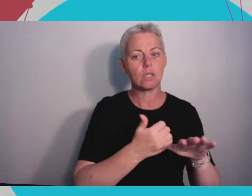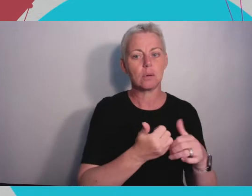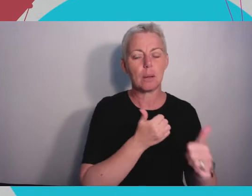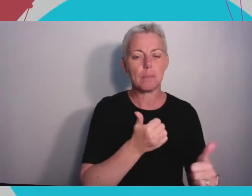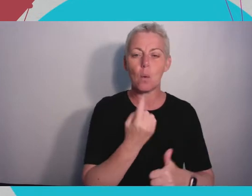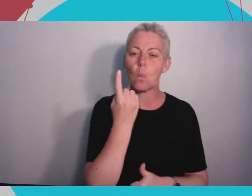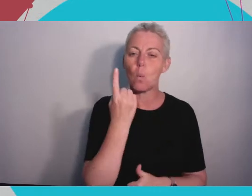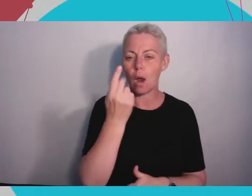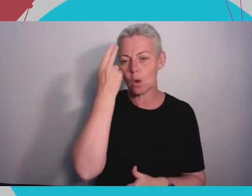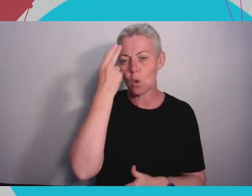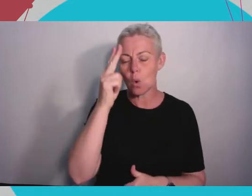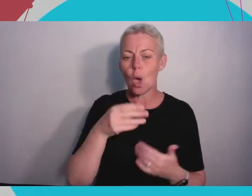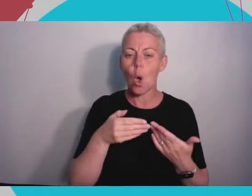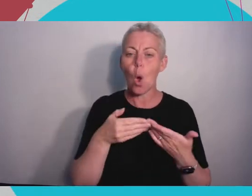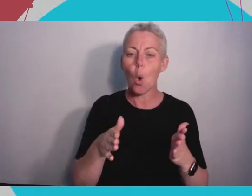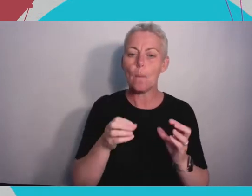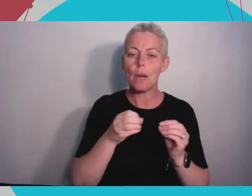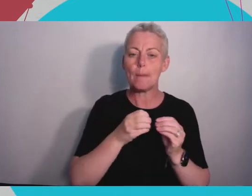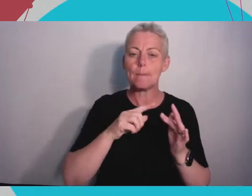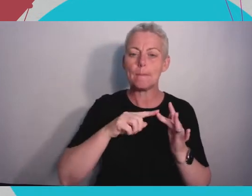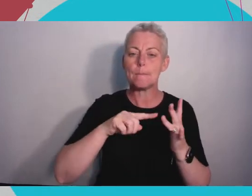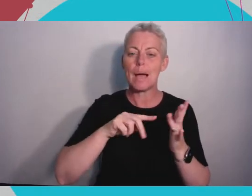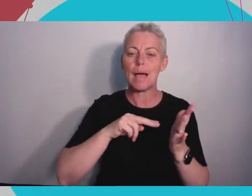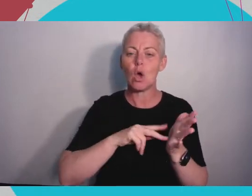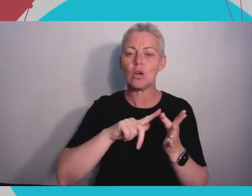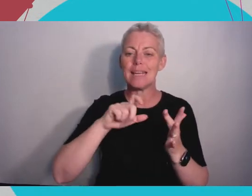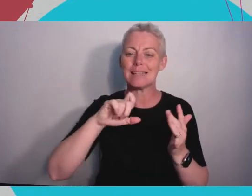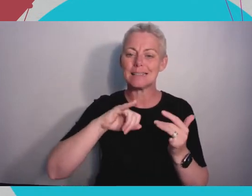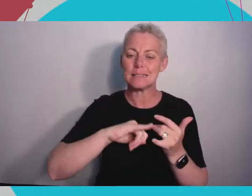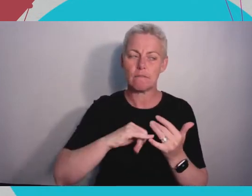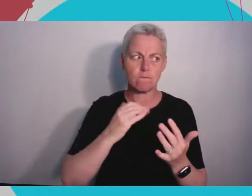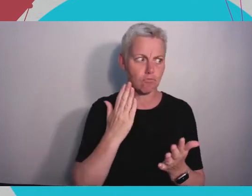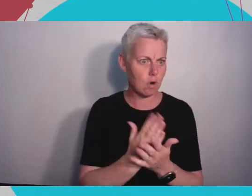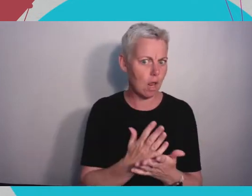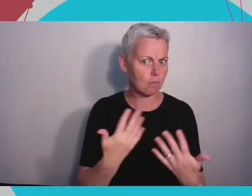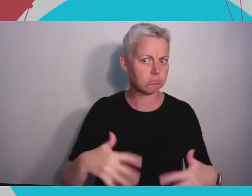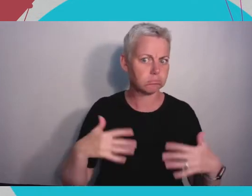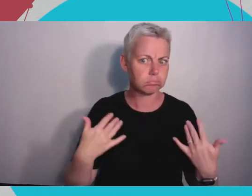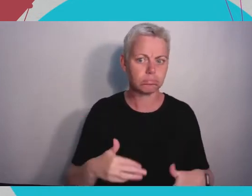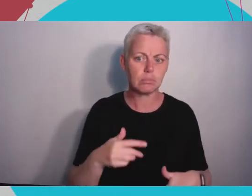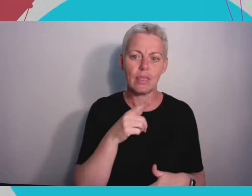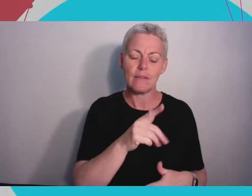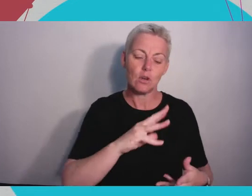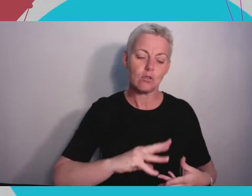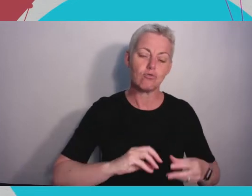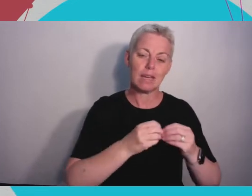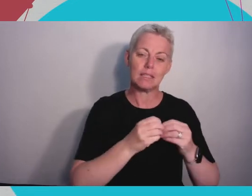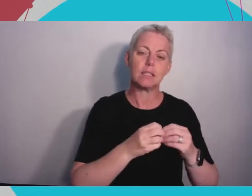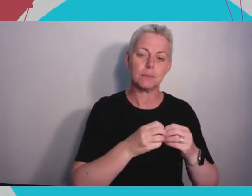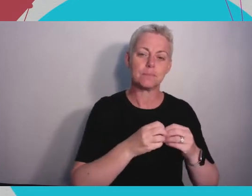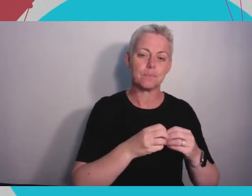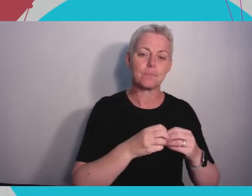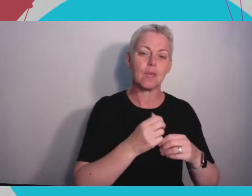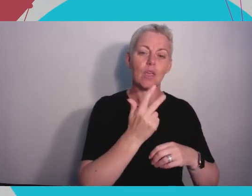Bionics which is incredibly inspiring. They have created 3D printed prosthetics, so prosthetic